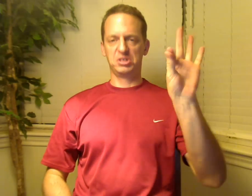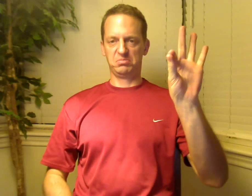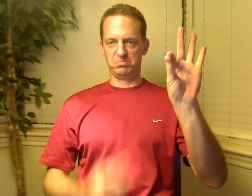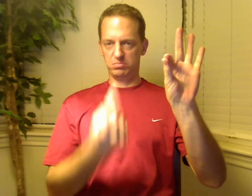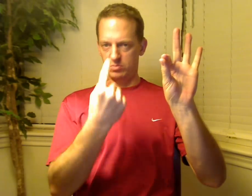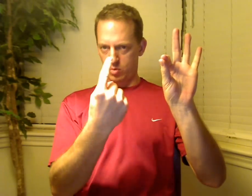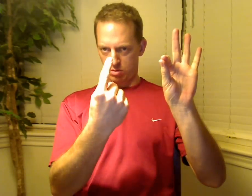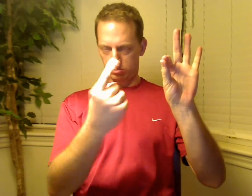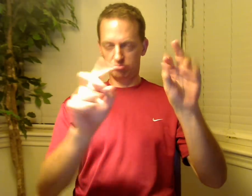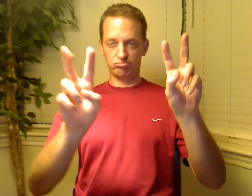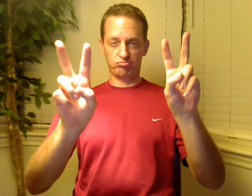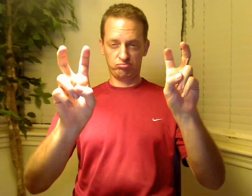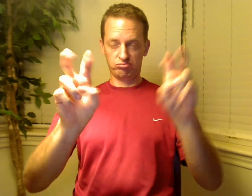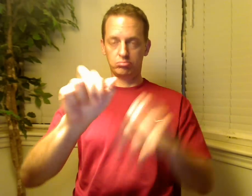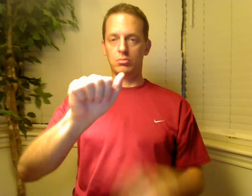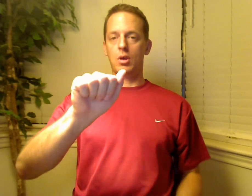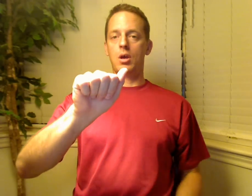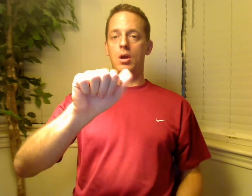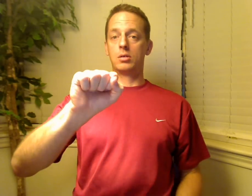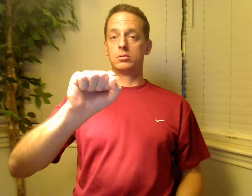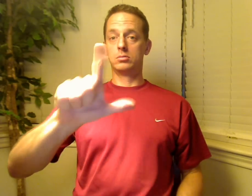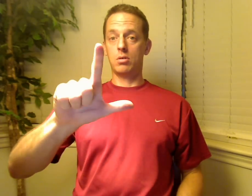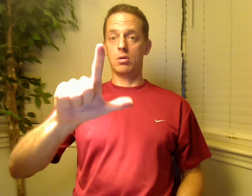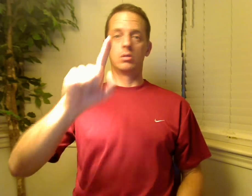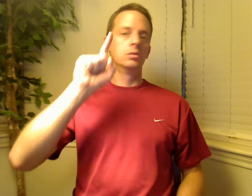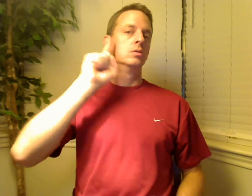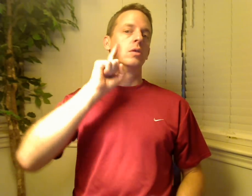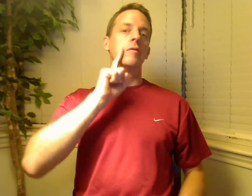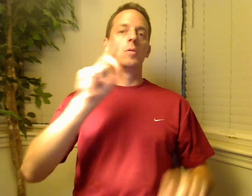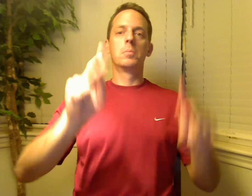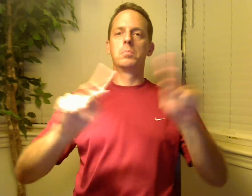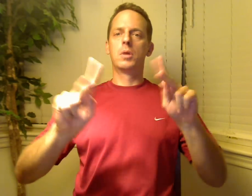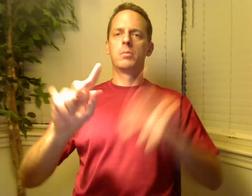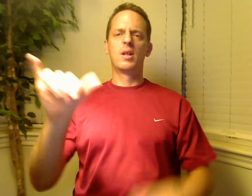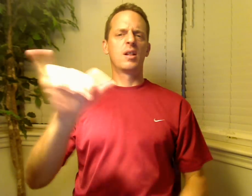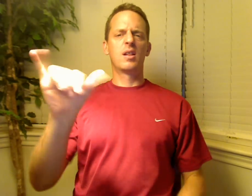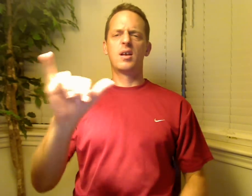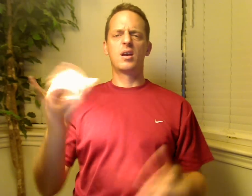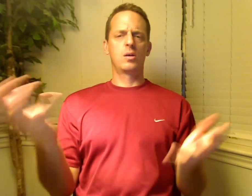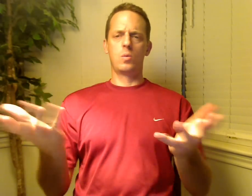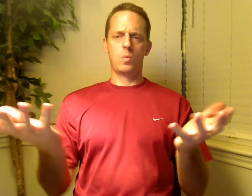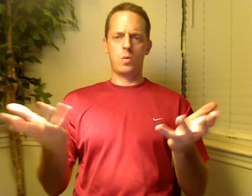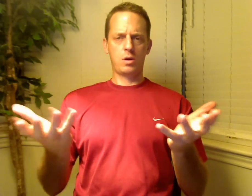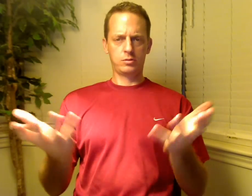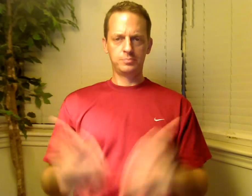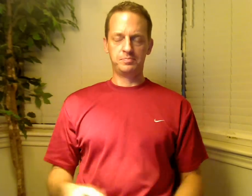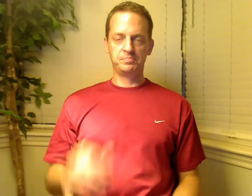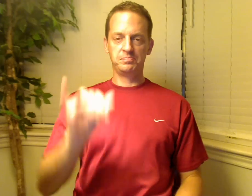I picked one clip called “ASL: Deaf People Like What?”